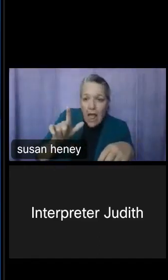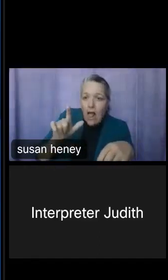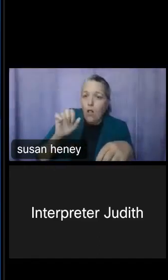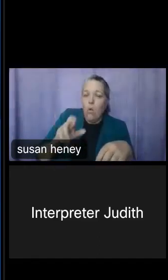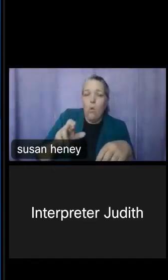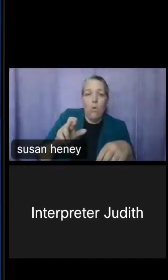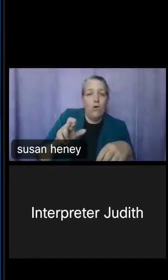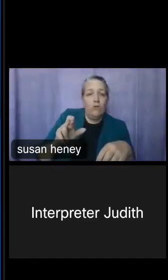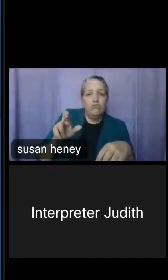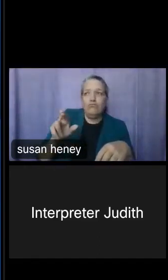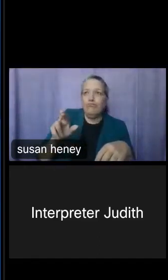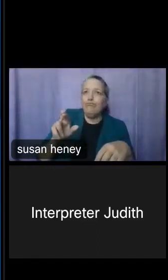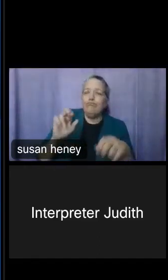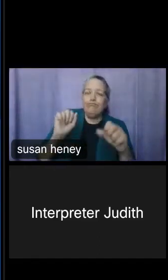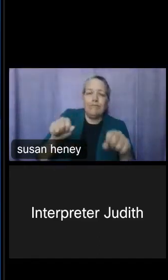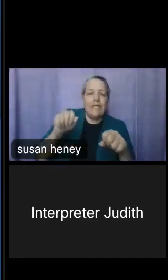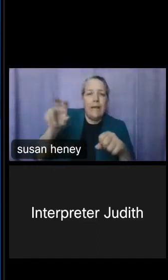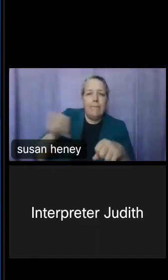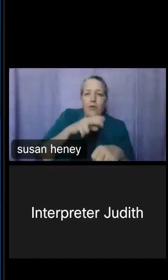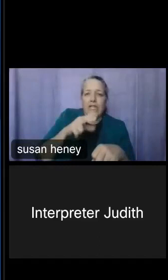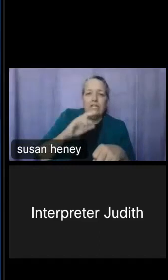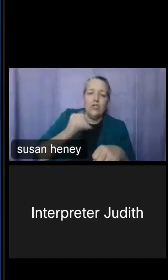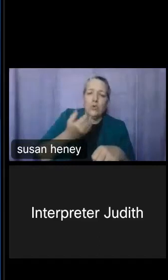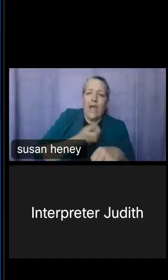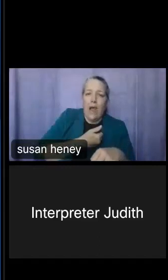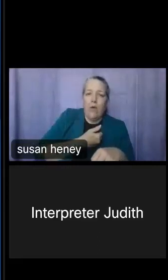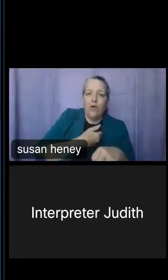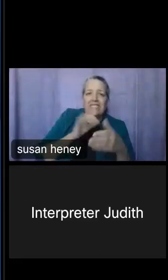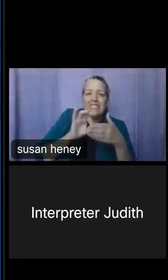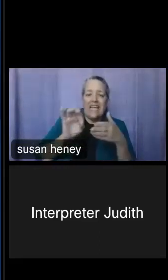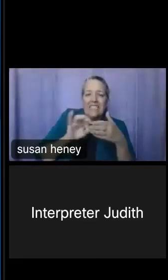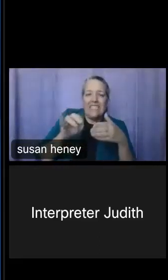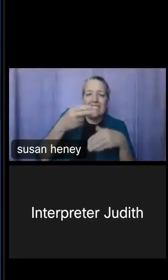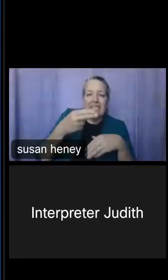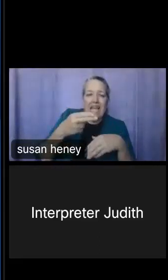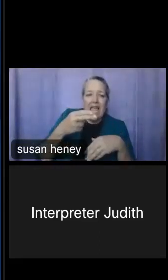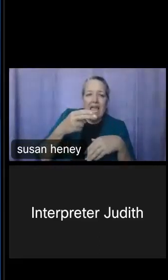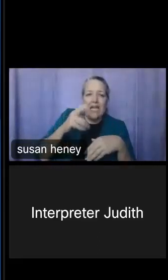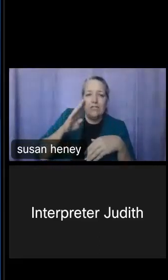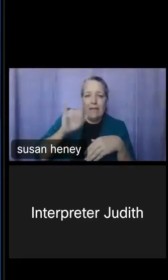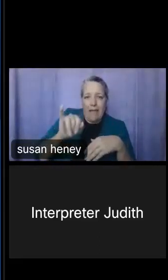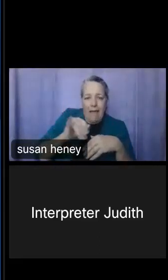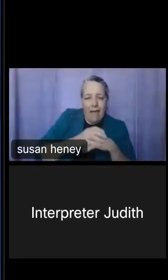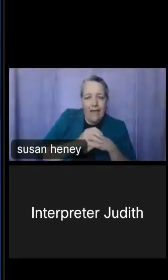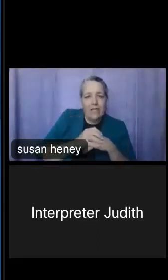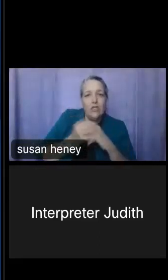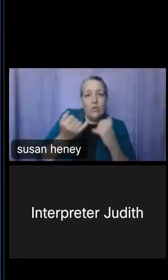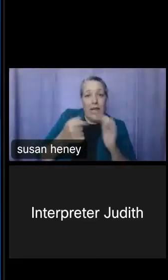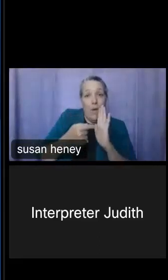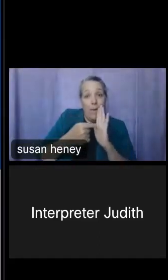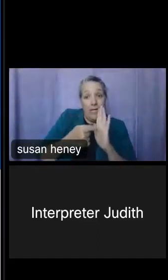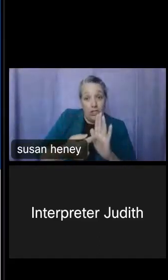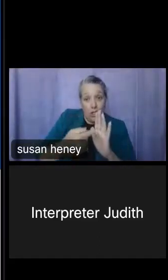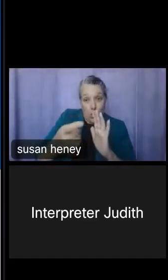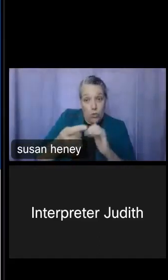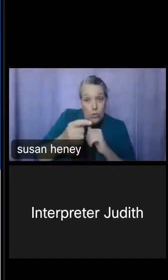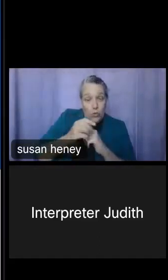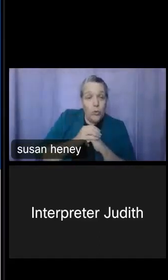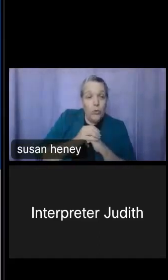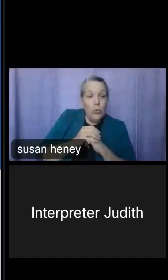into our Census API. So, I'd like to go through and show you guys that starting out with a